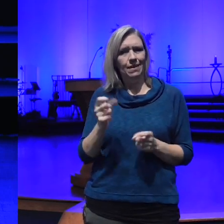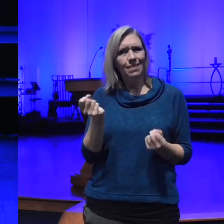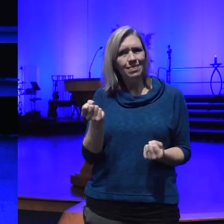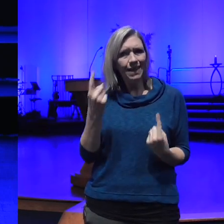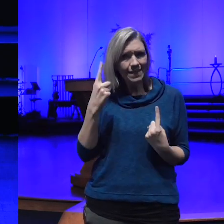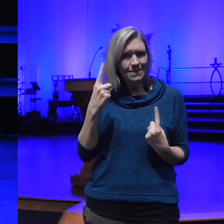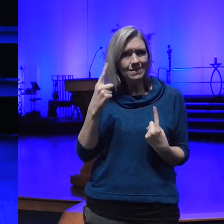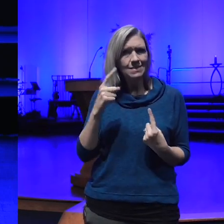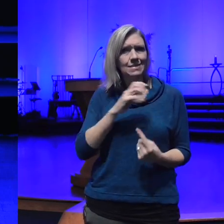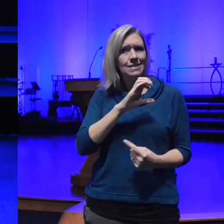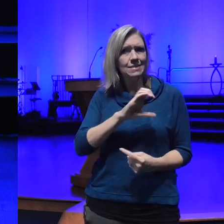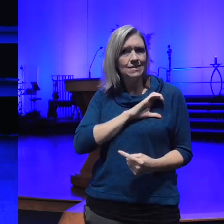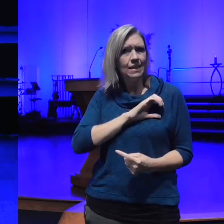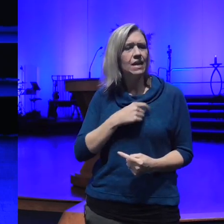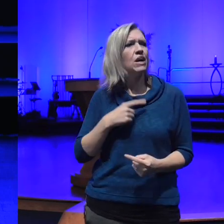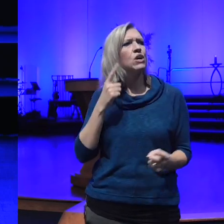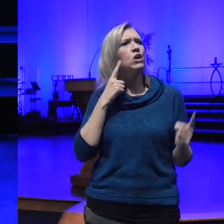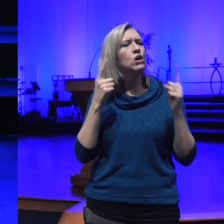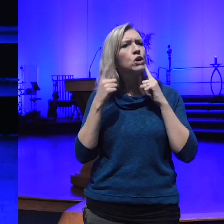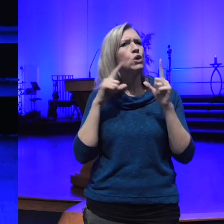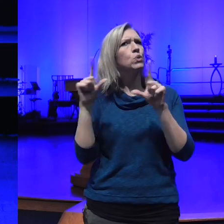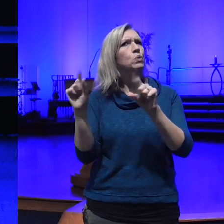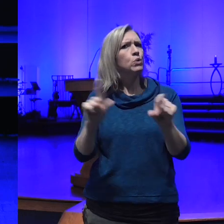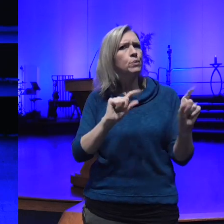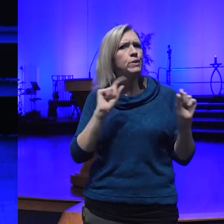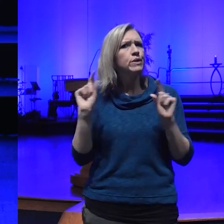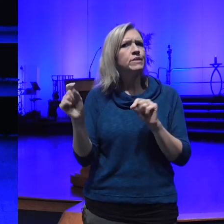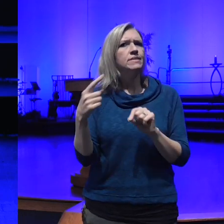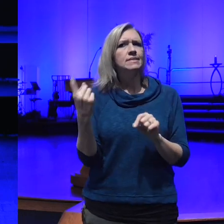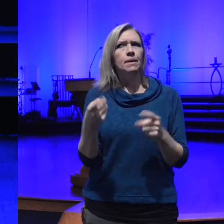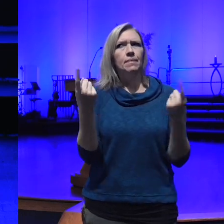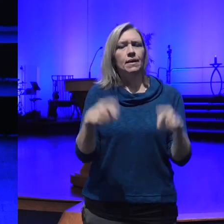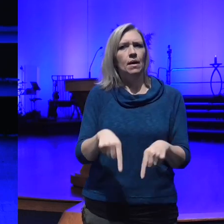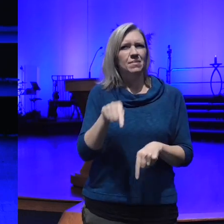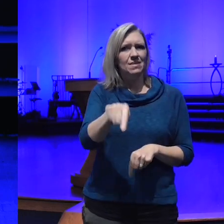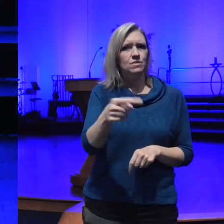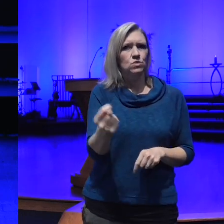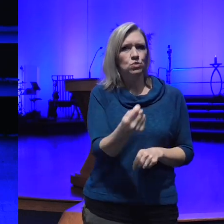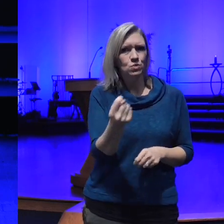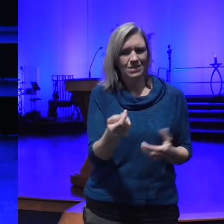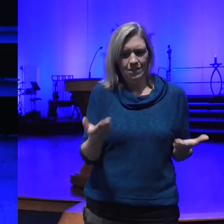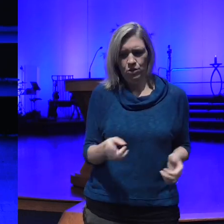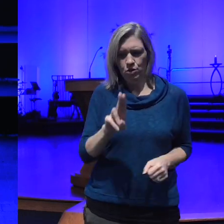going on Tuesday stay here in the US that maybe we should uh give some thought to being a little more